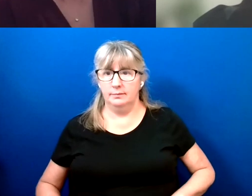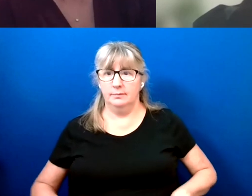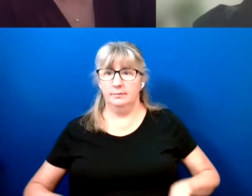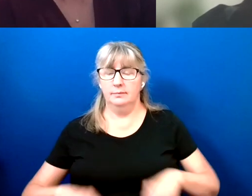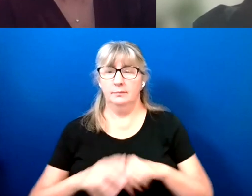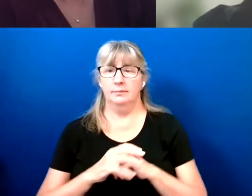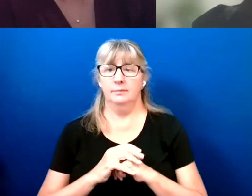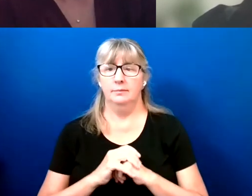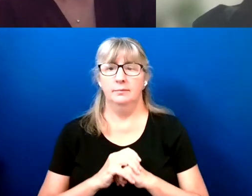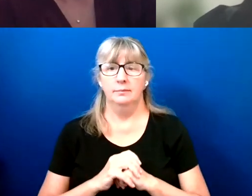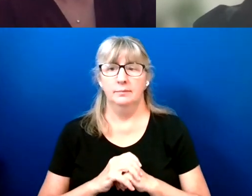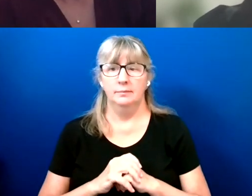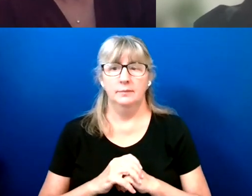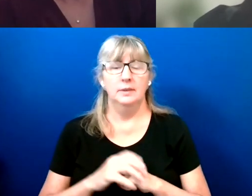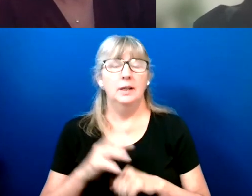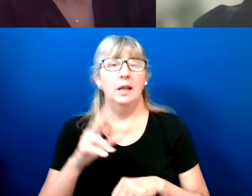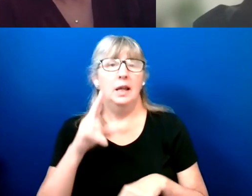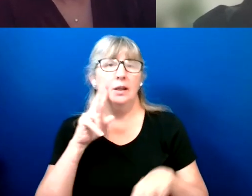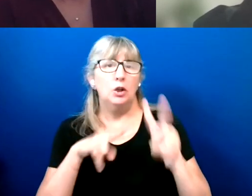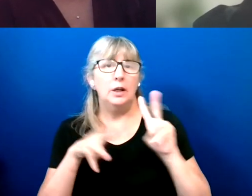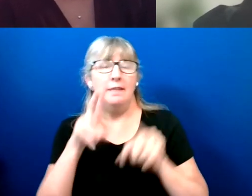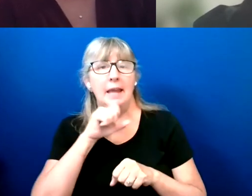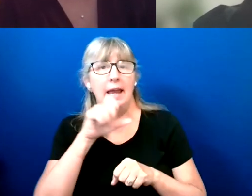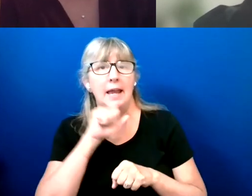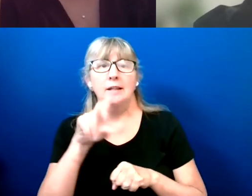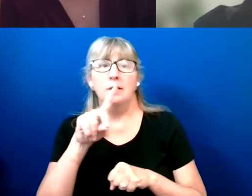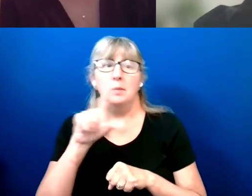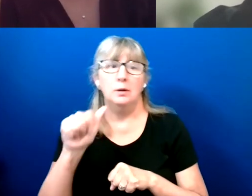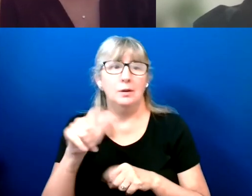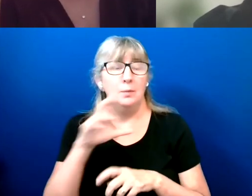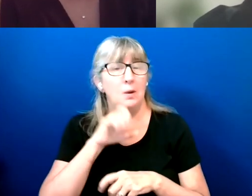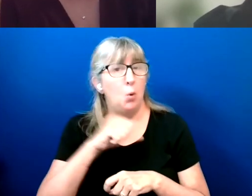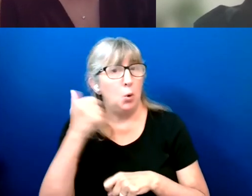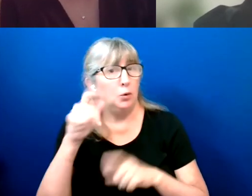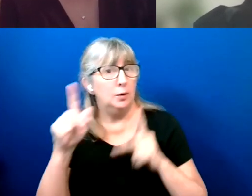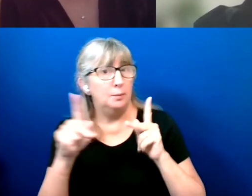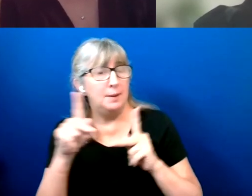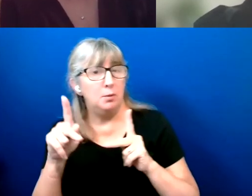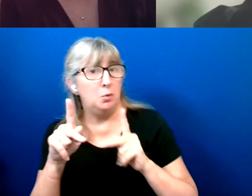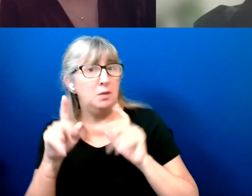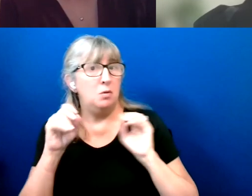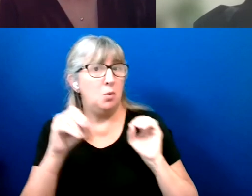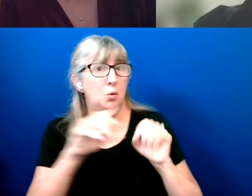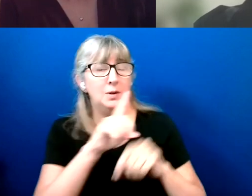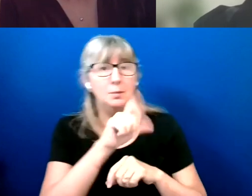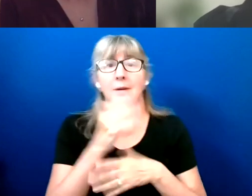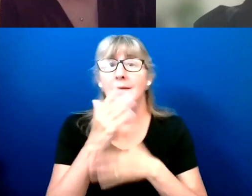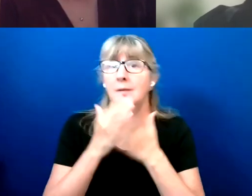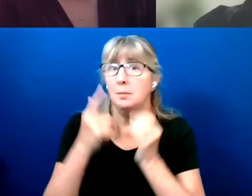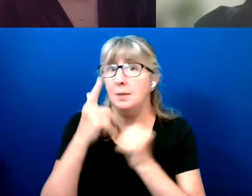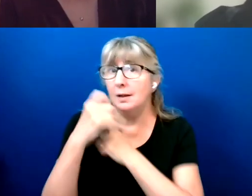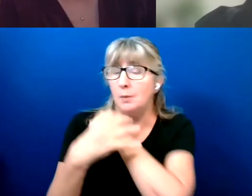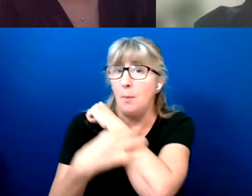people with disabilities tend to be older than people without disabilities. And some of it has to do with poverty as well.